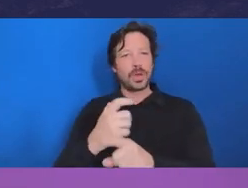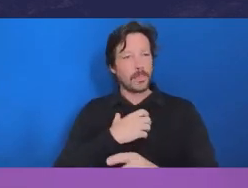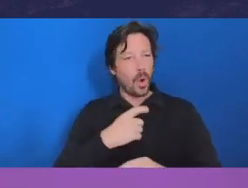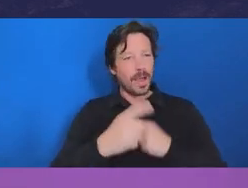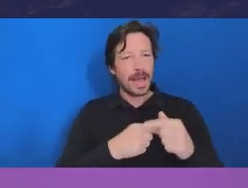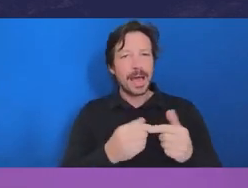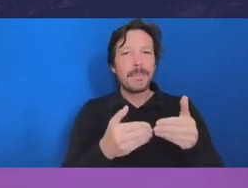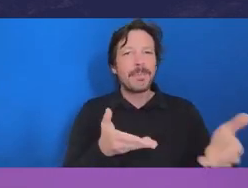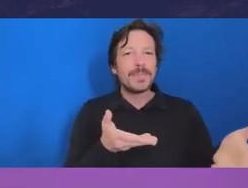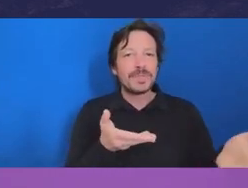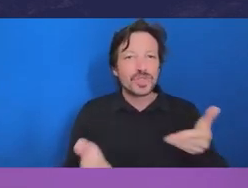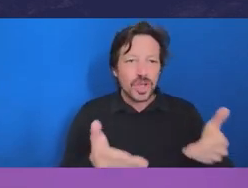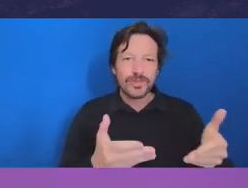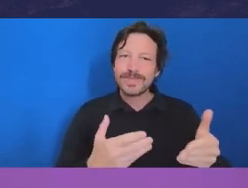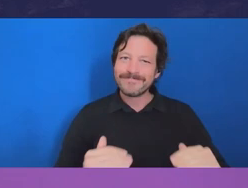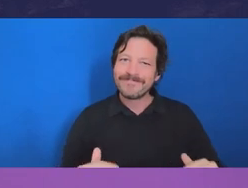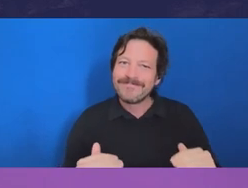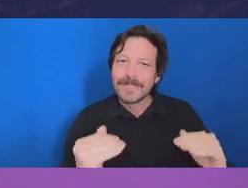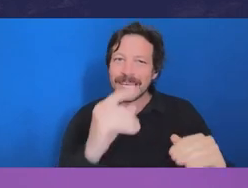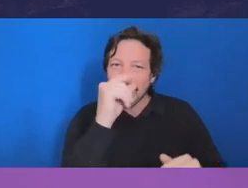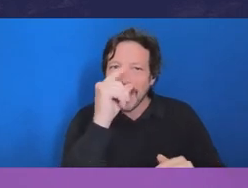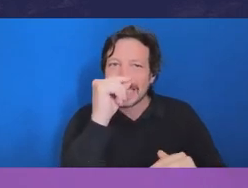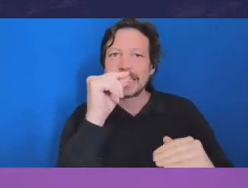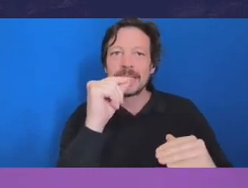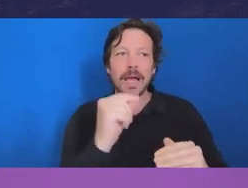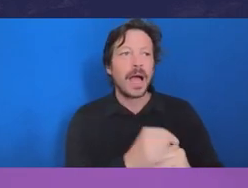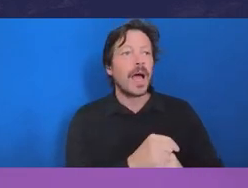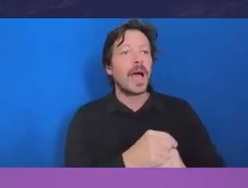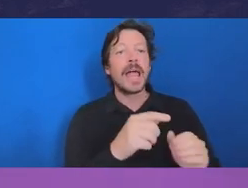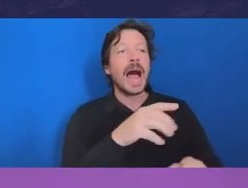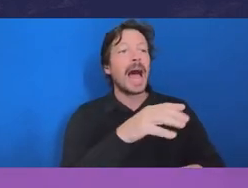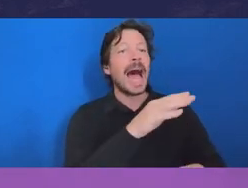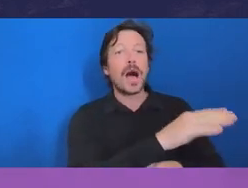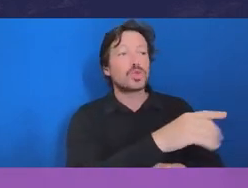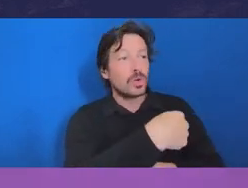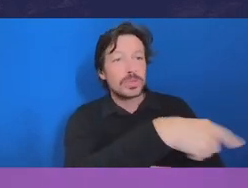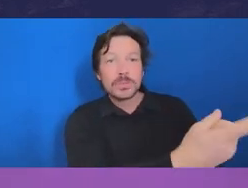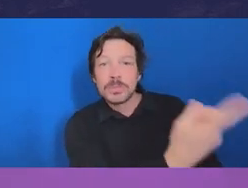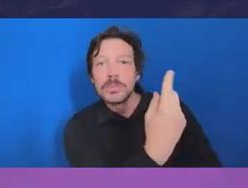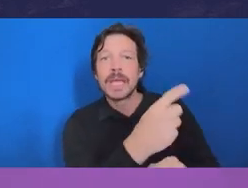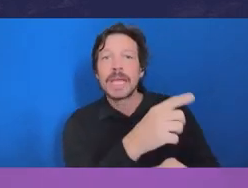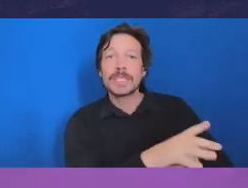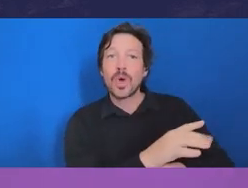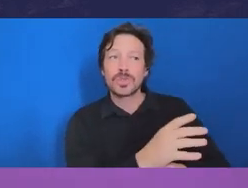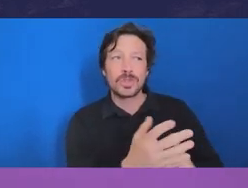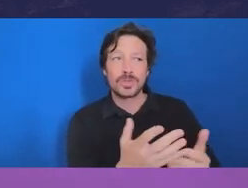and using consultants when they should be used, but actually employing full time public servants in their more traditional roles.